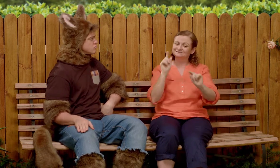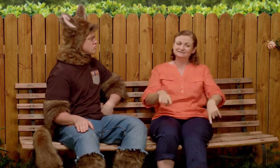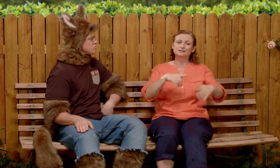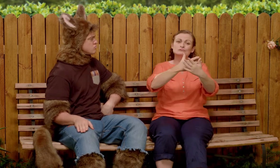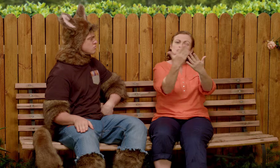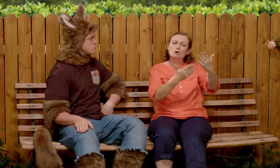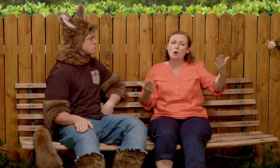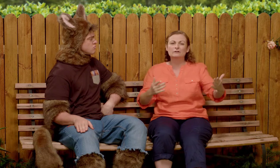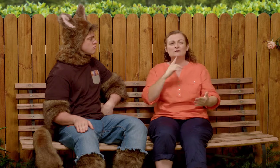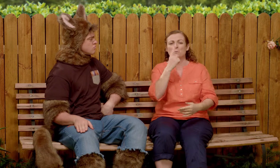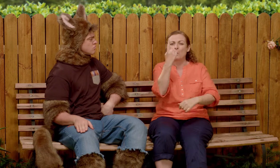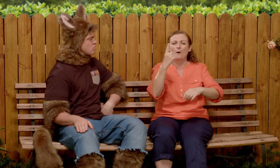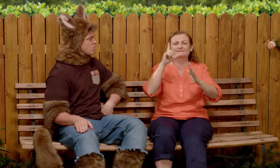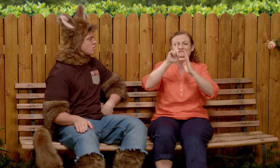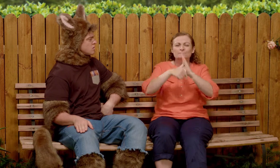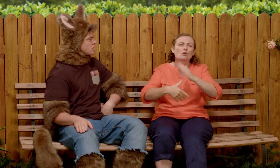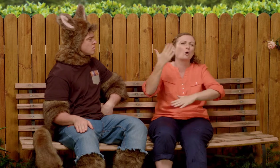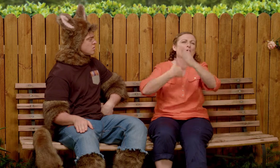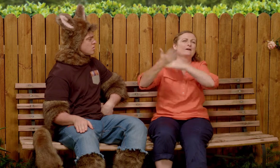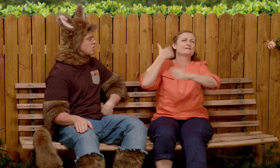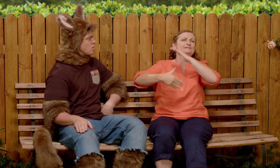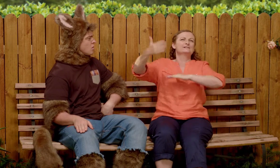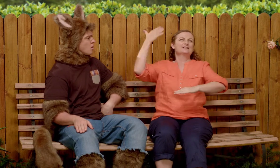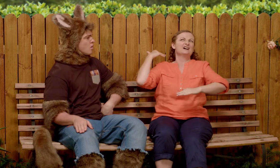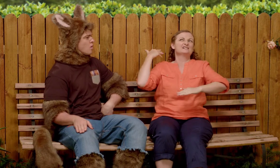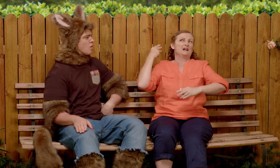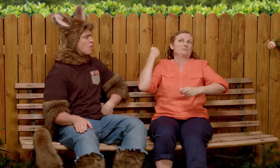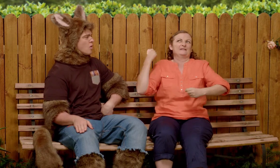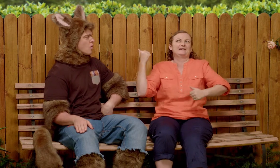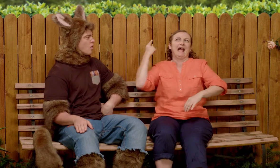You can start the story with once upon a time.